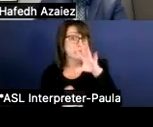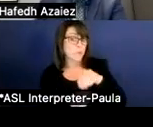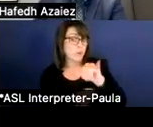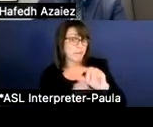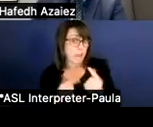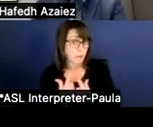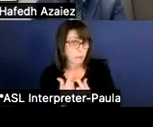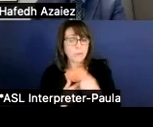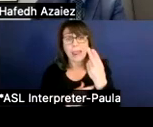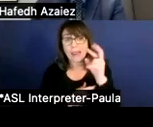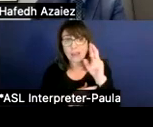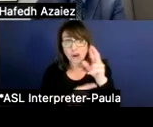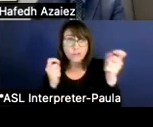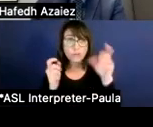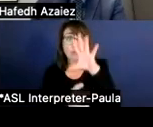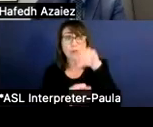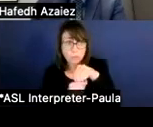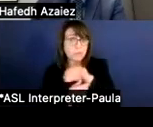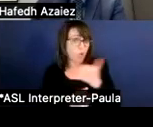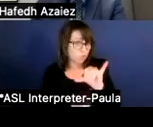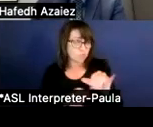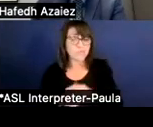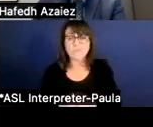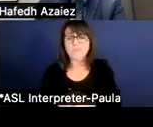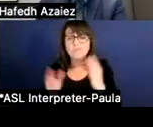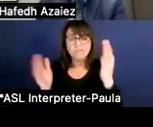and our HR directors would be in there also. And then you get into our technology group.